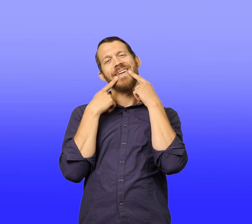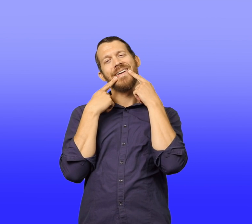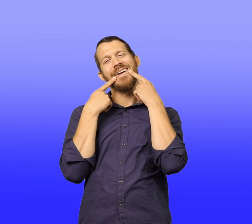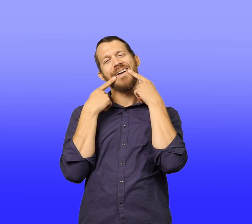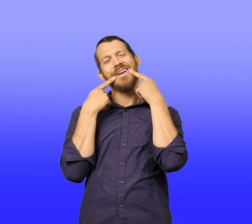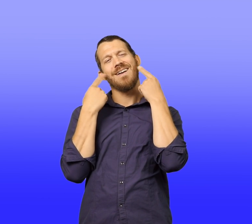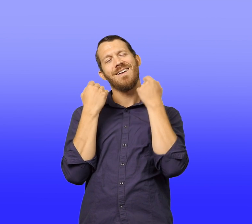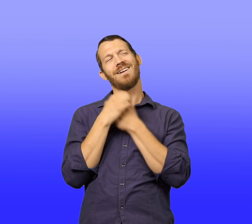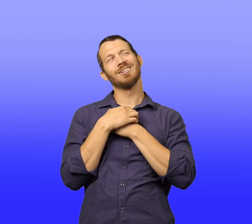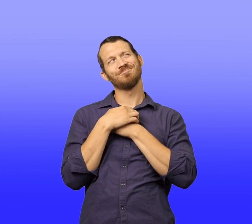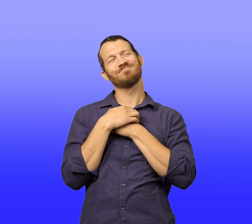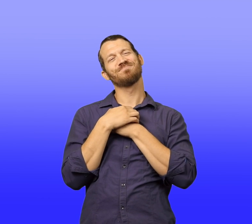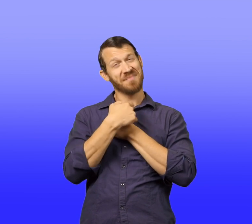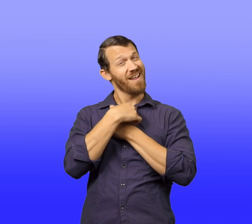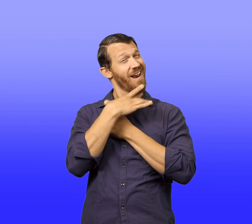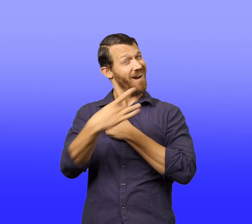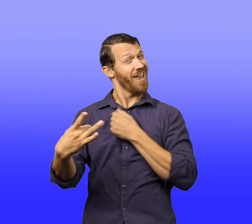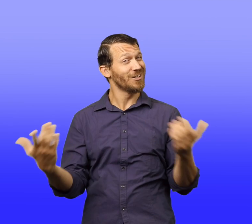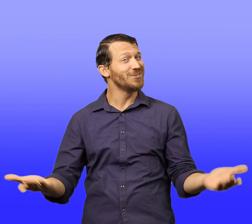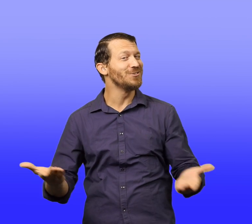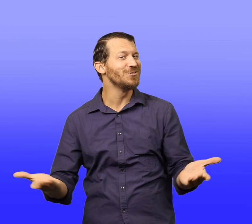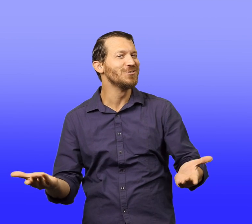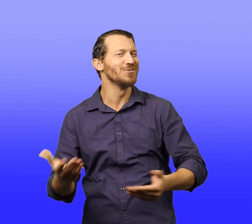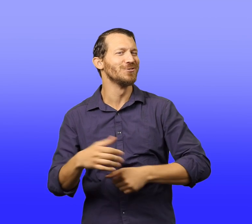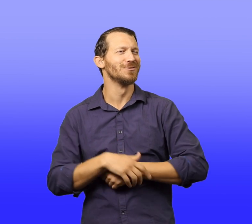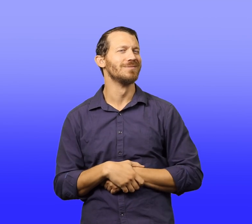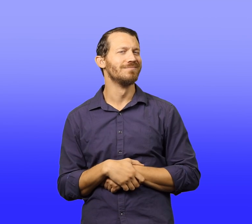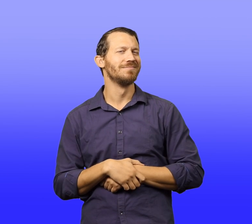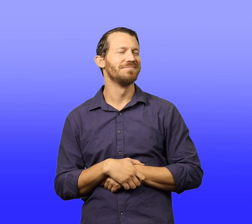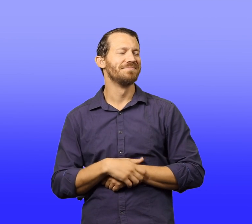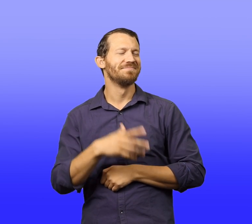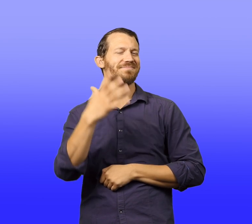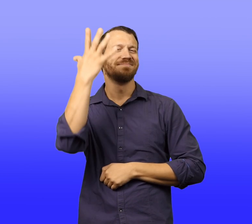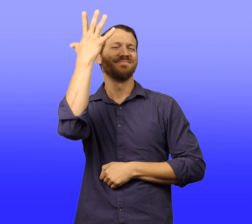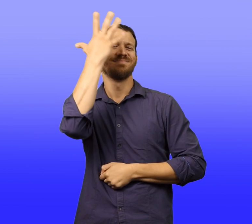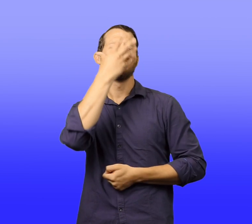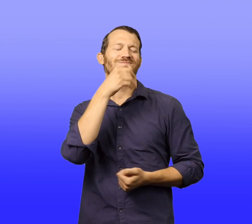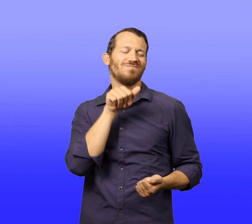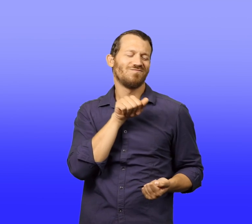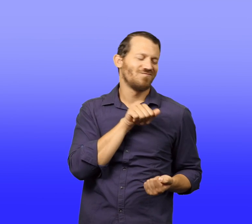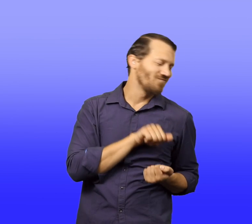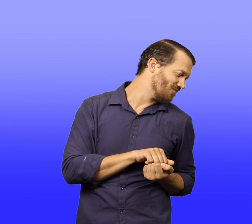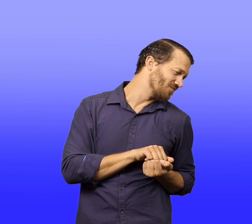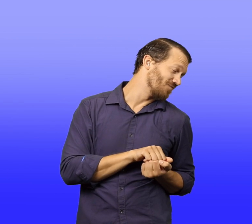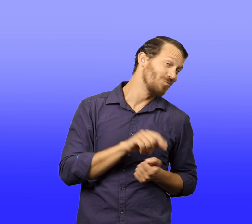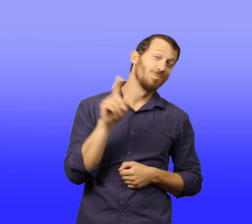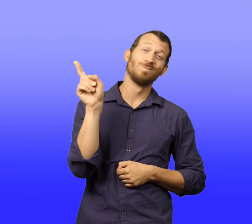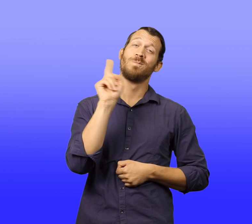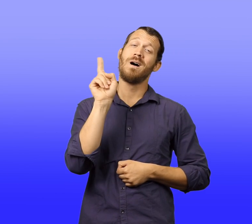There wasn't even any clothes, dryers, or gas powered lawnmowers. Walter laid back and smiled.